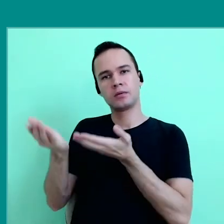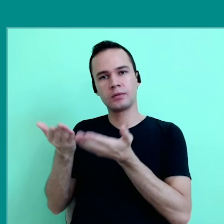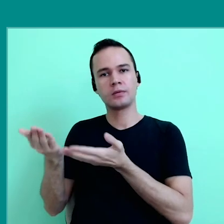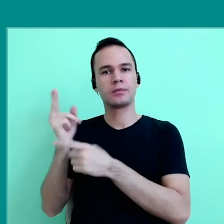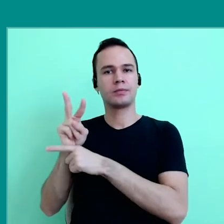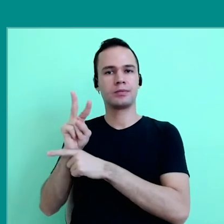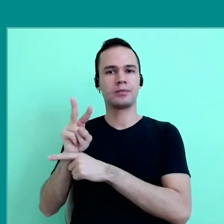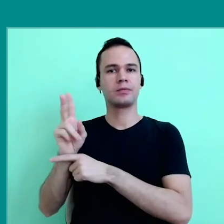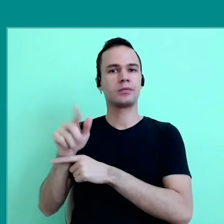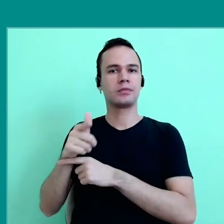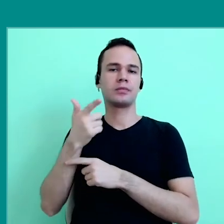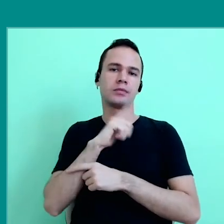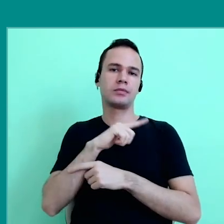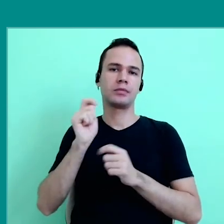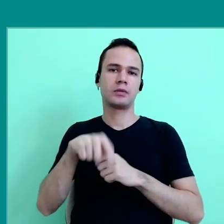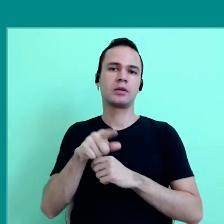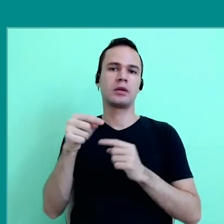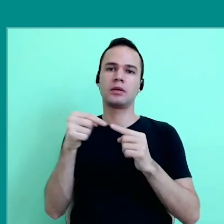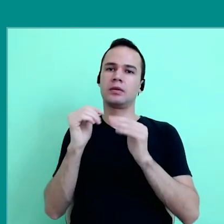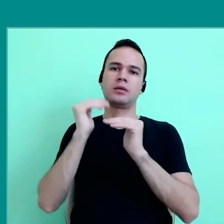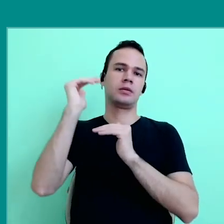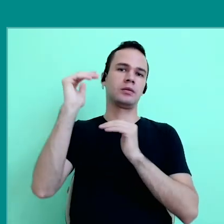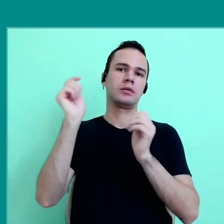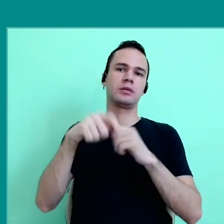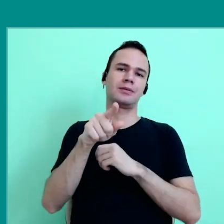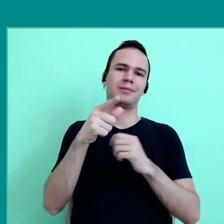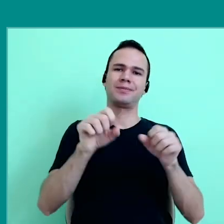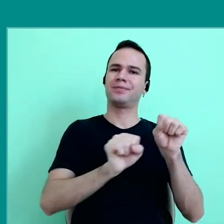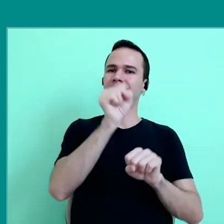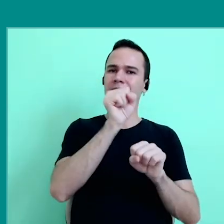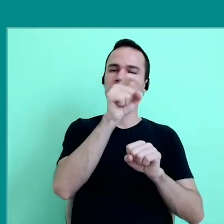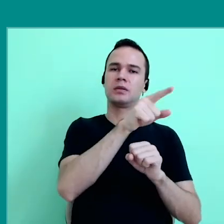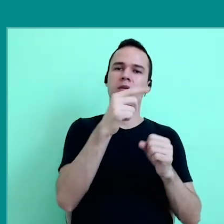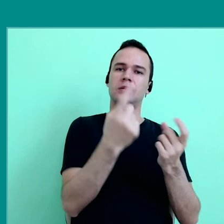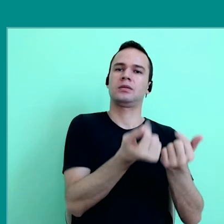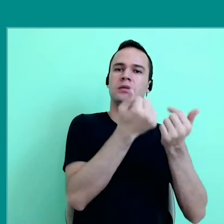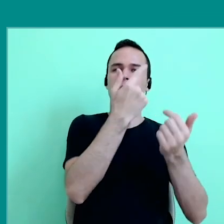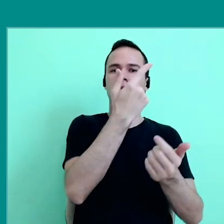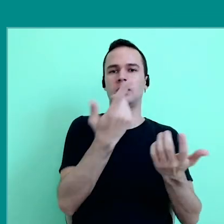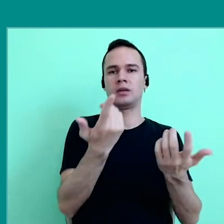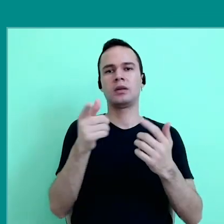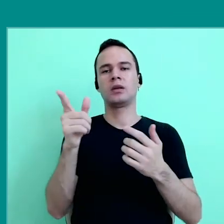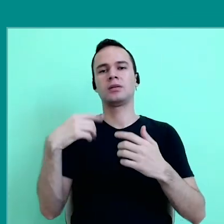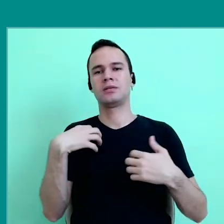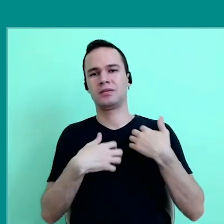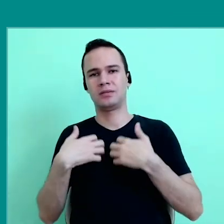trying to overcome or face economic crises, emotional crises. The data that Angela mentioned